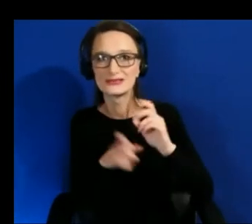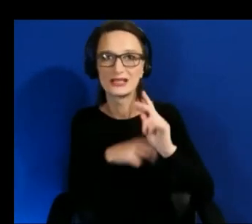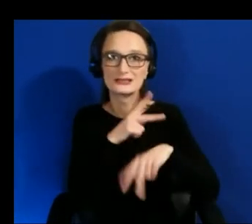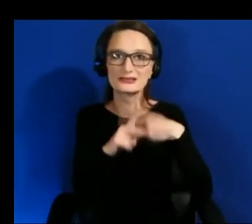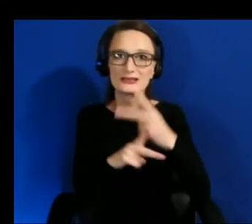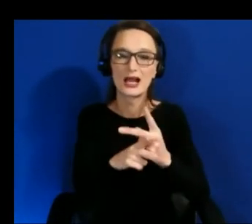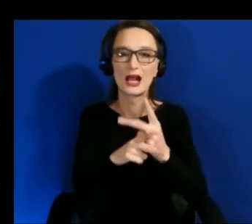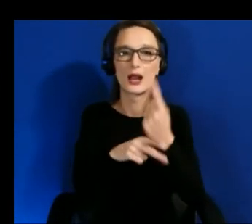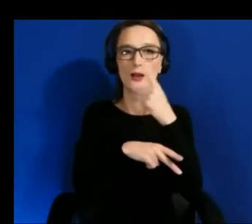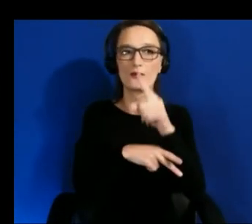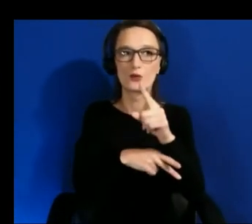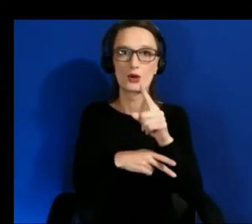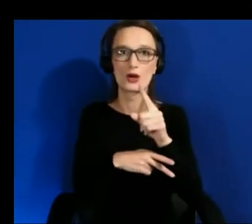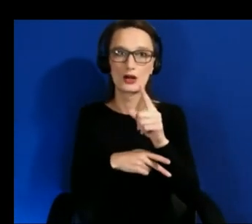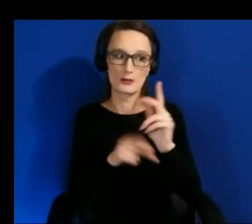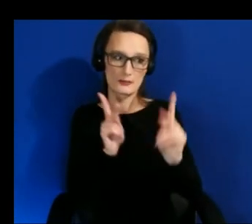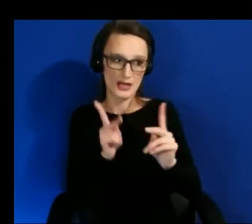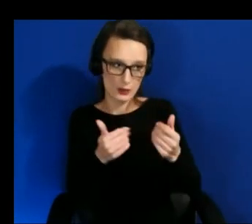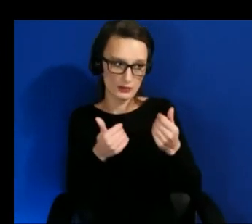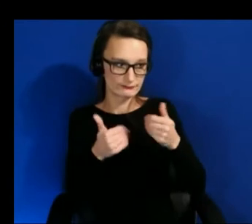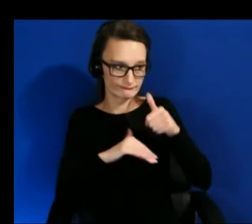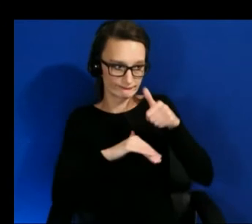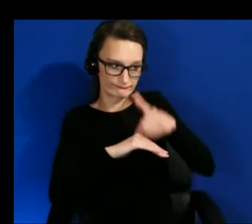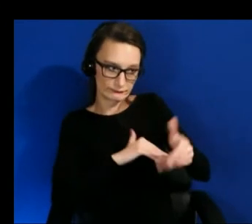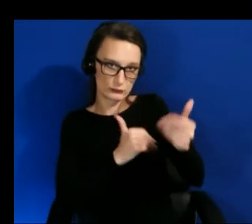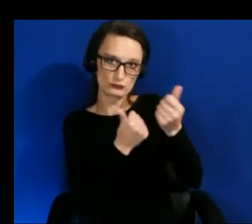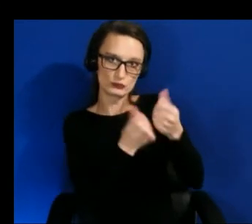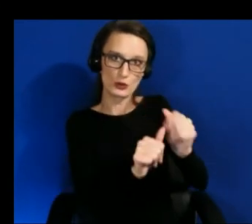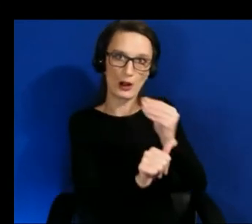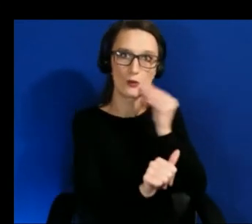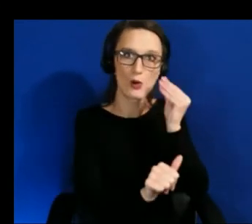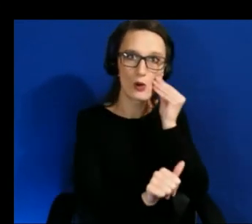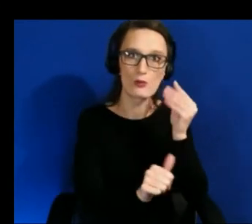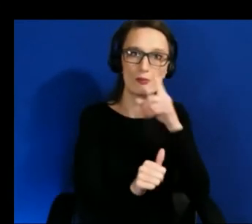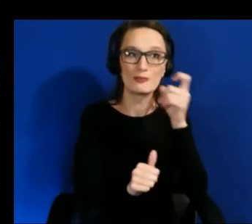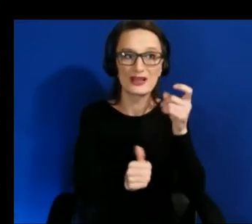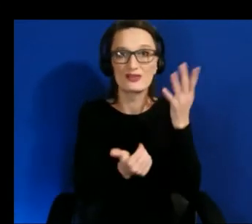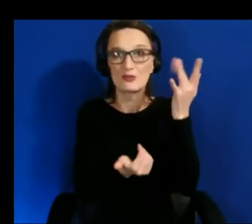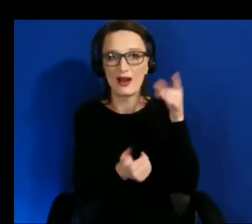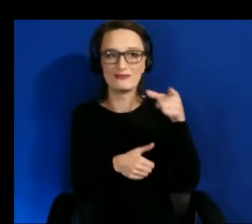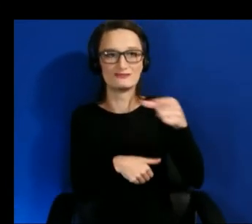homes because people just don't have the hardware so it's really difficult to try to understand